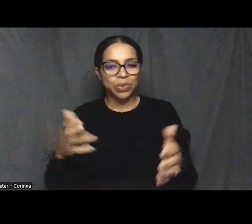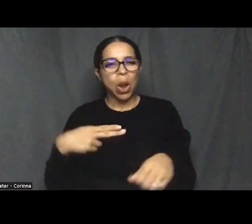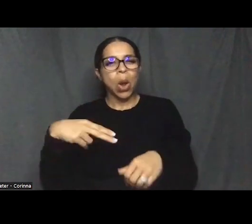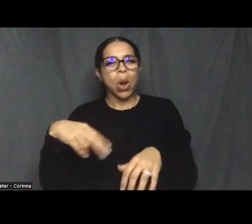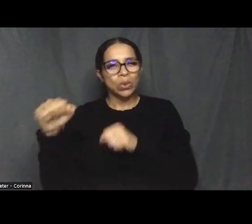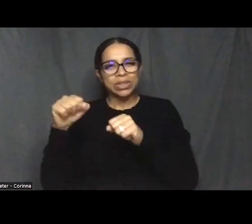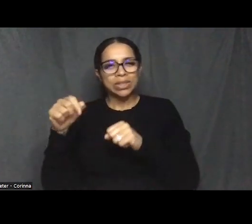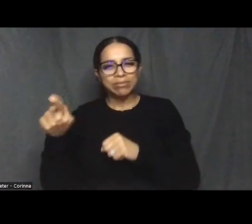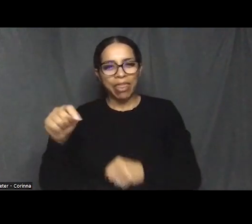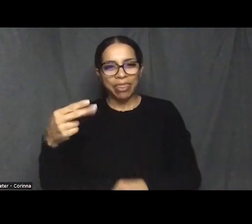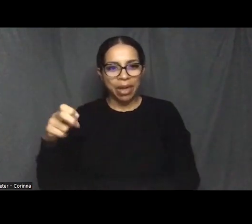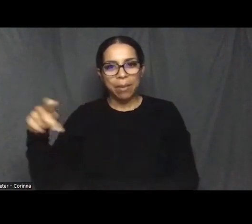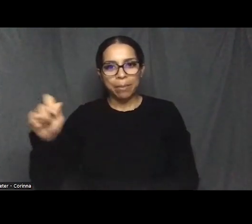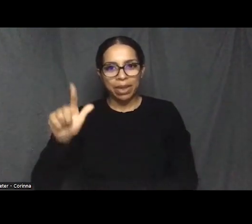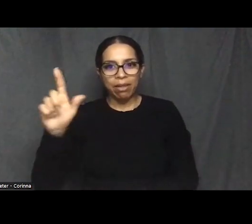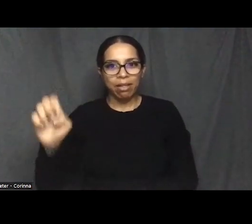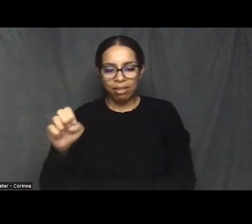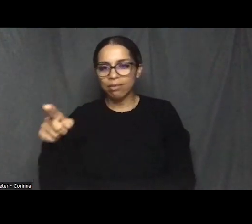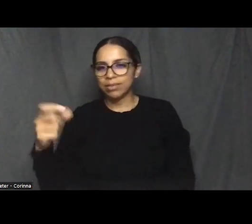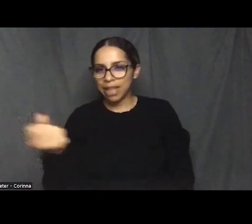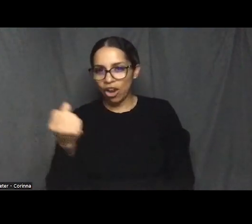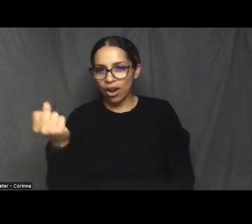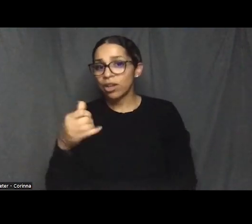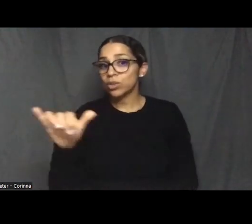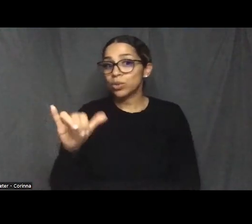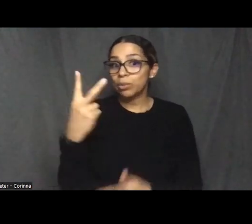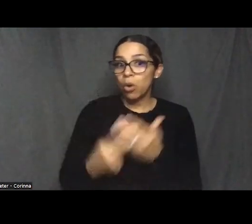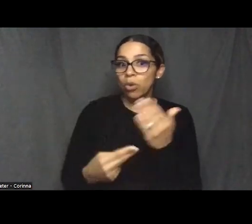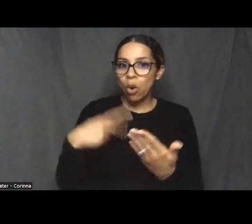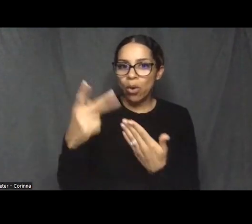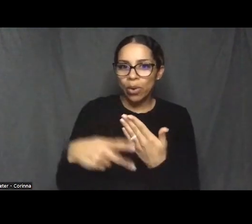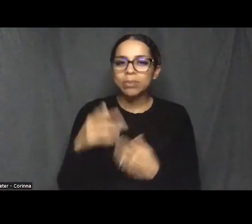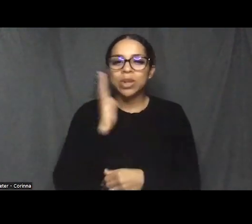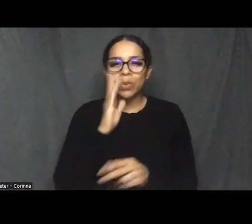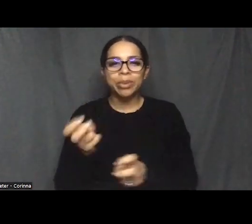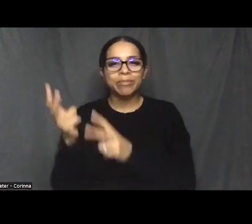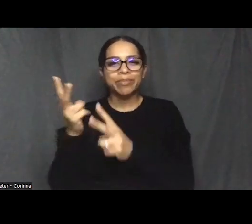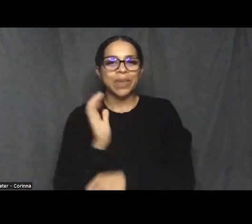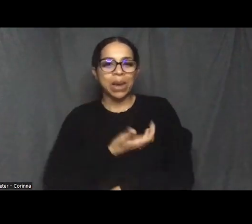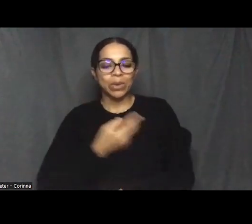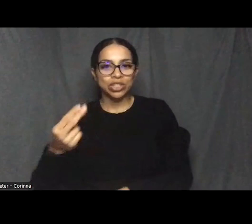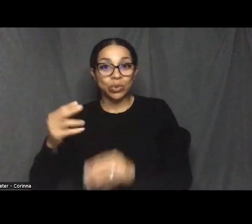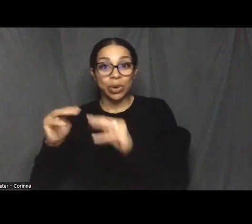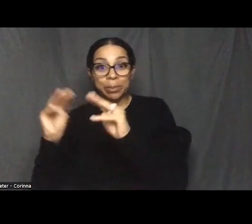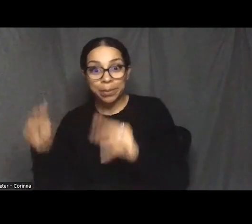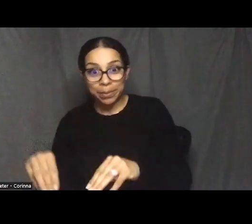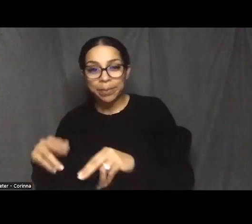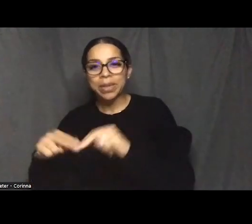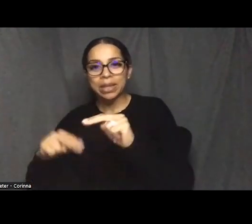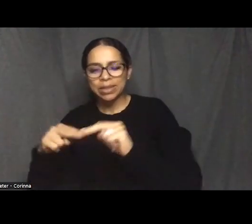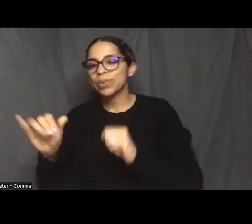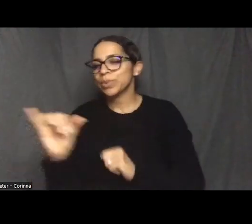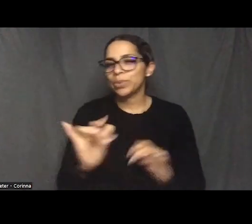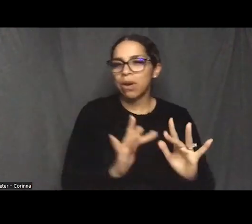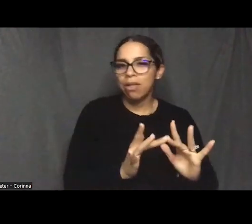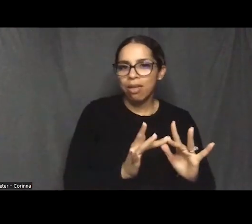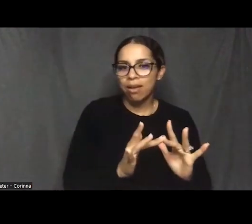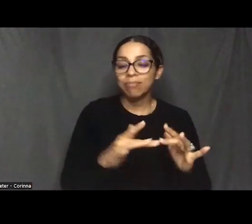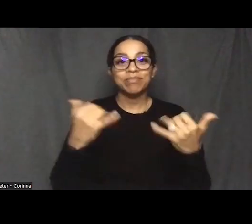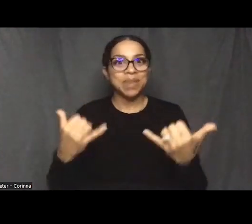that will be both in our historic museum building and online. Now, without further ado, I'm happy to introduce Shauntee Daniels,